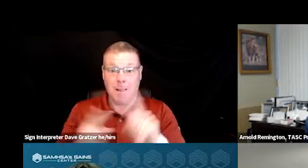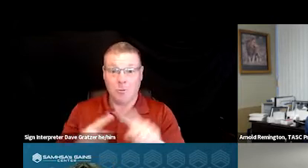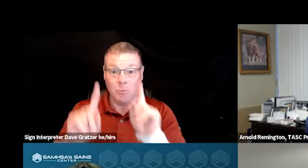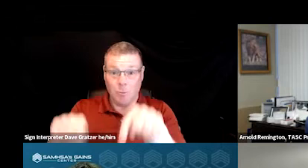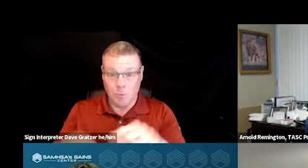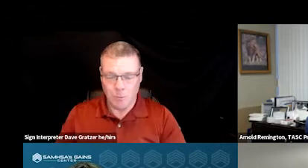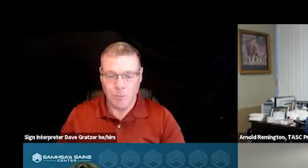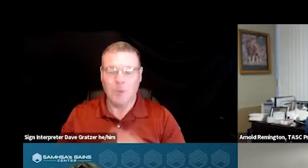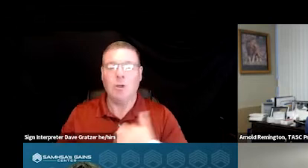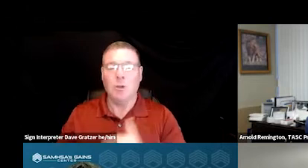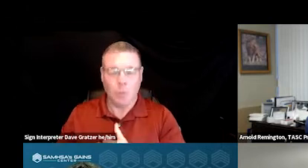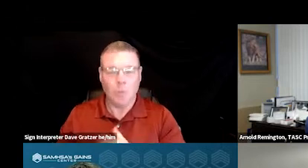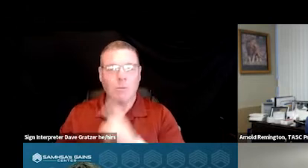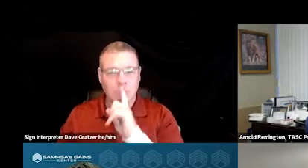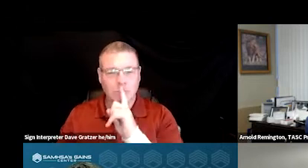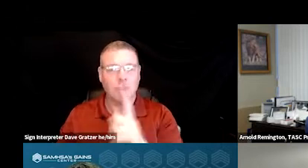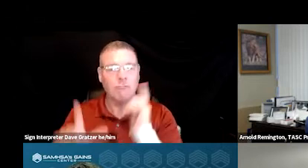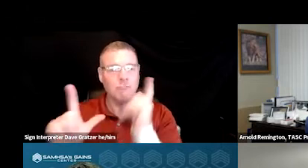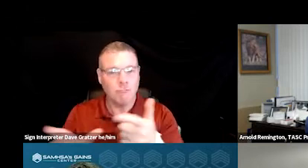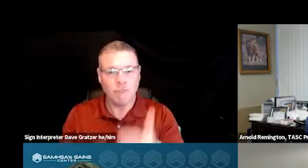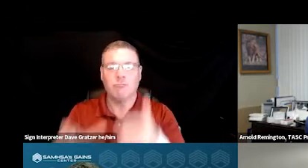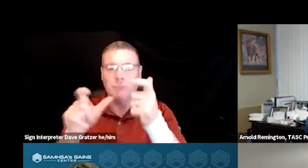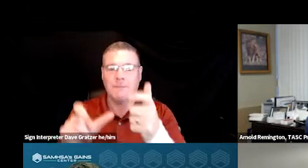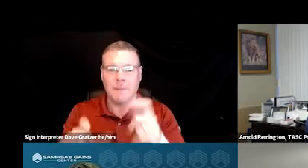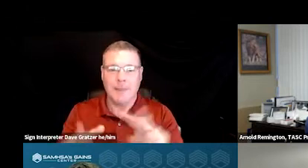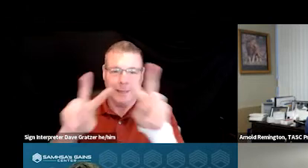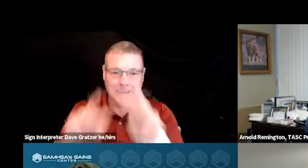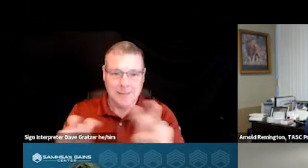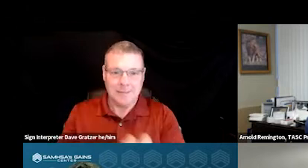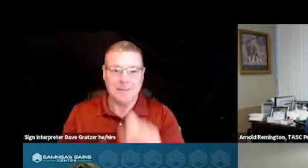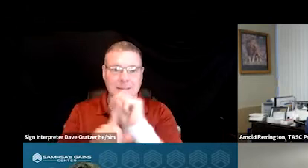we're able to really rapidly assess the situation on site